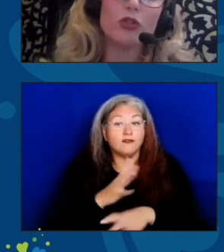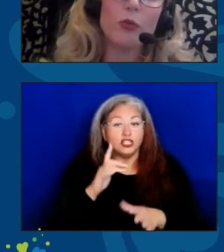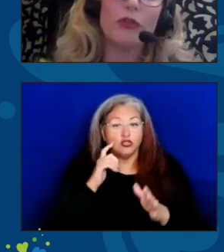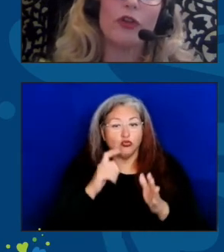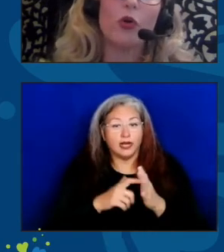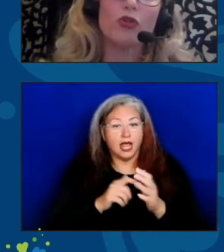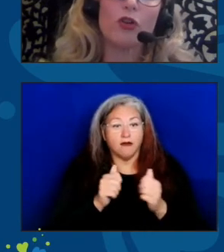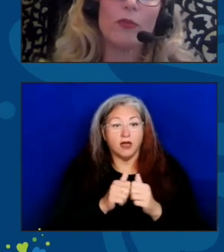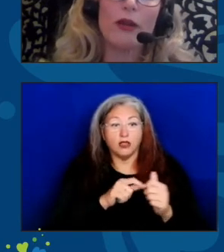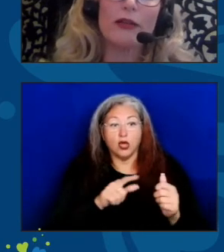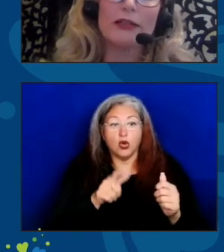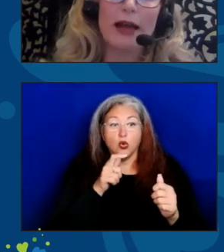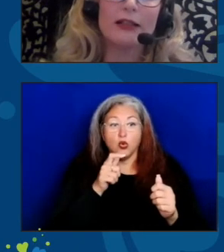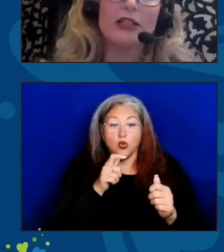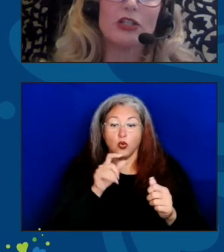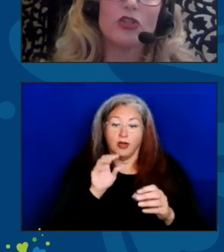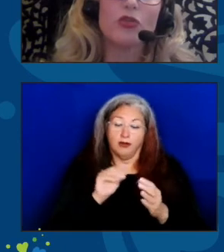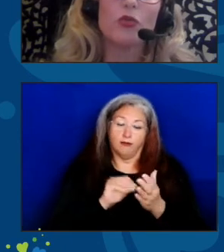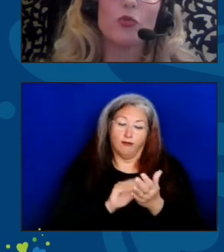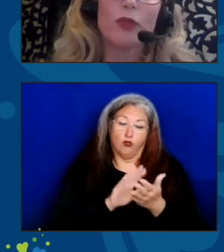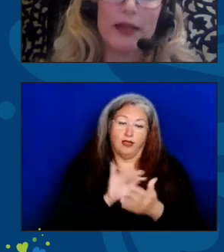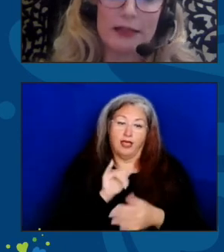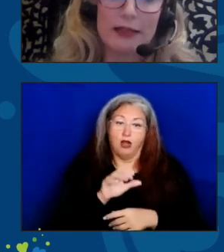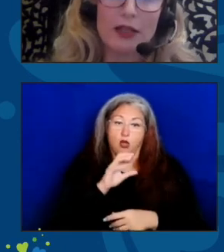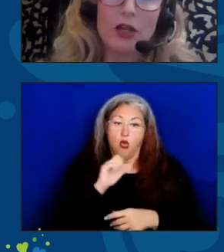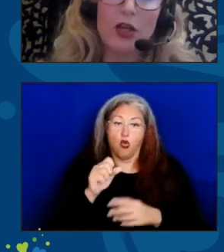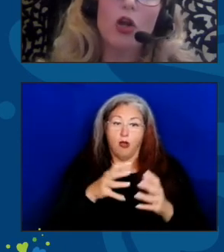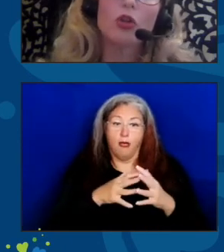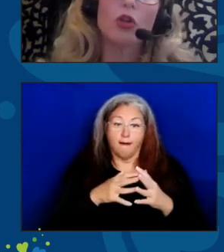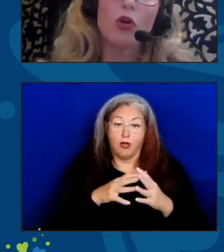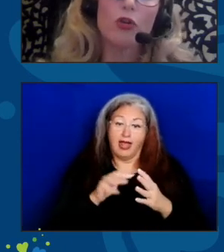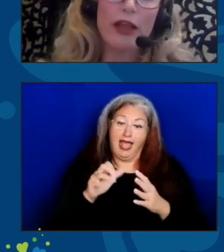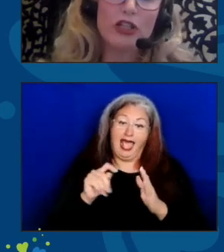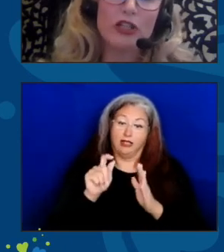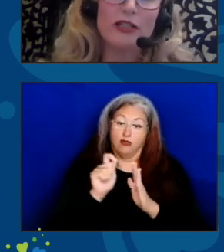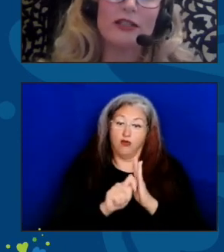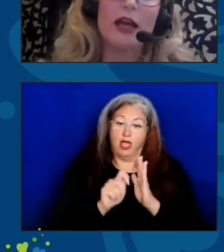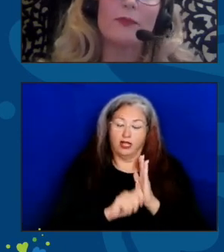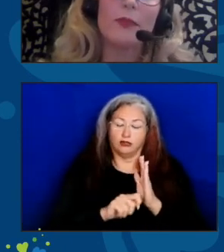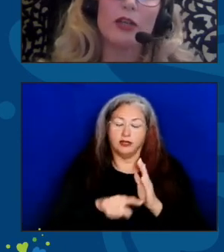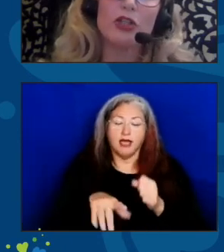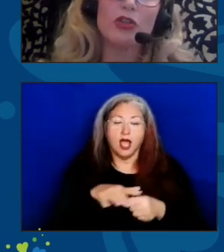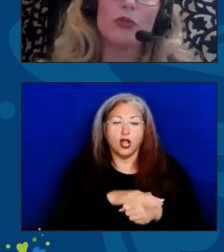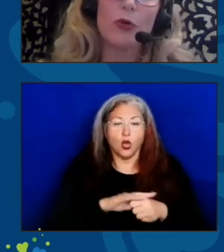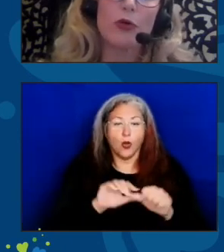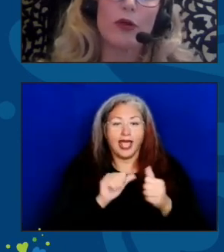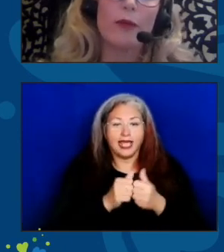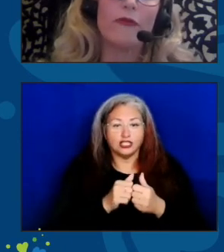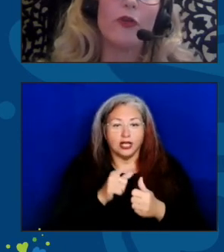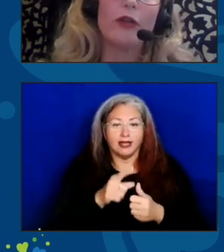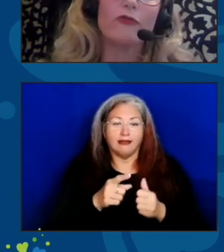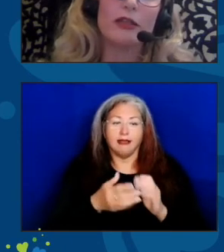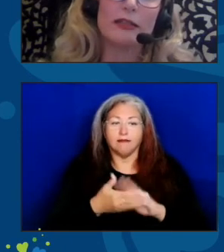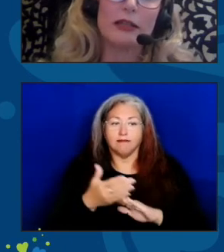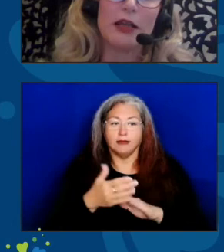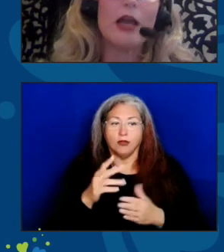who put the Older Americans Act into place. Local agencies administer the program for a reason